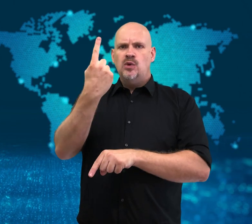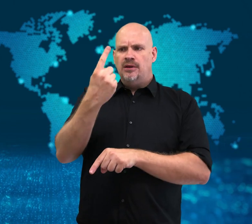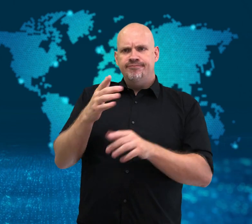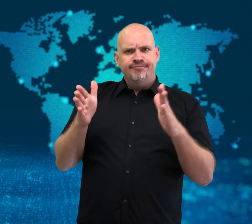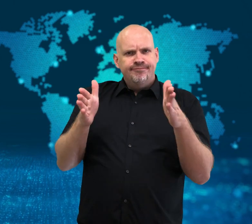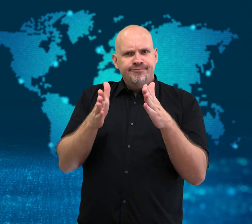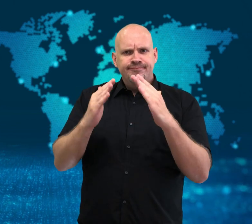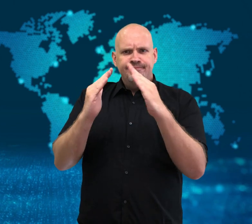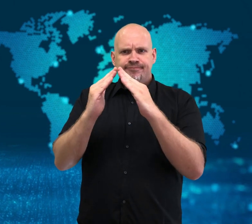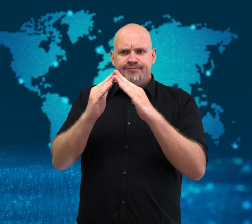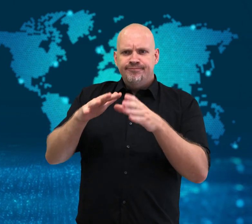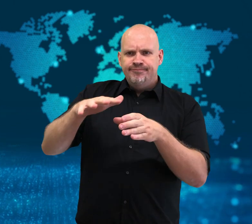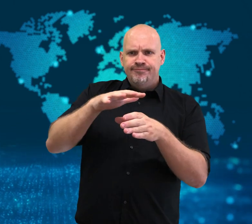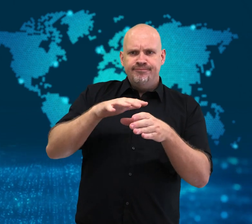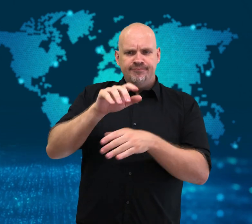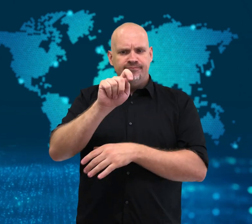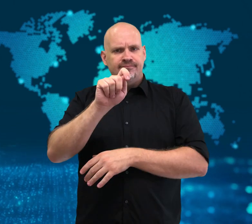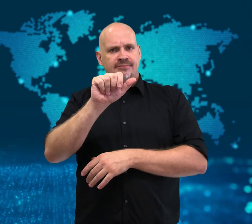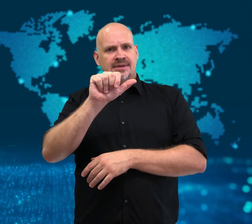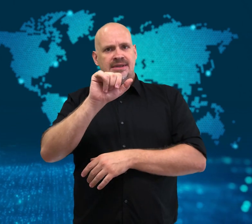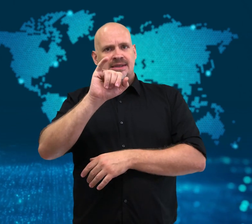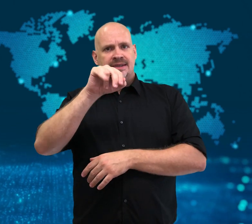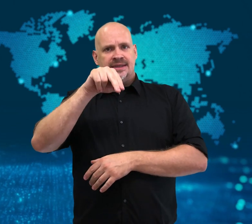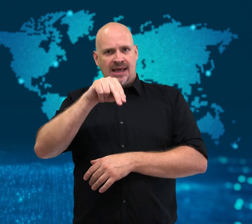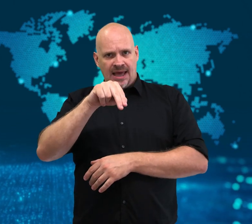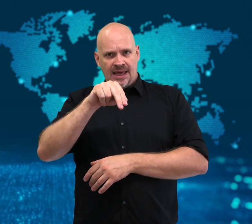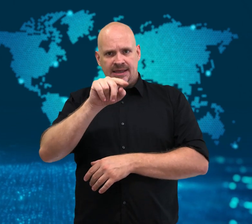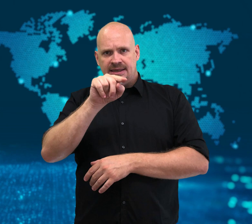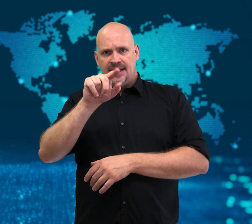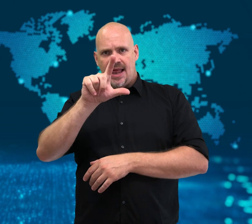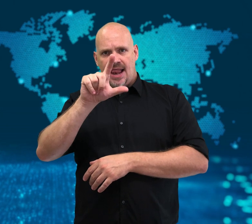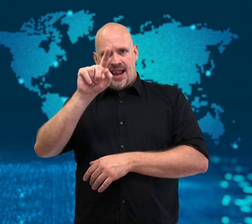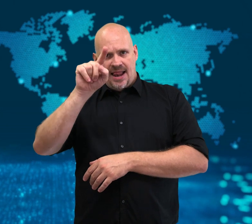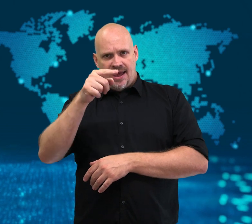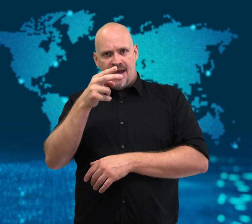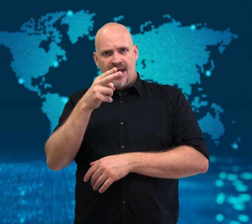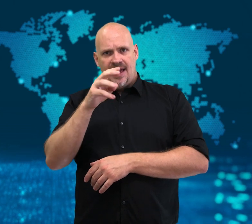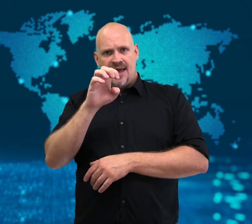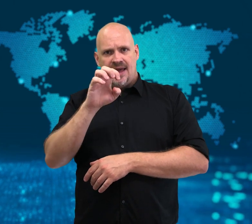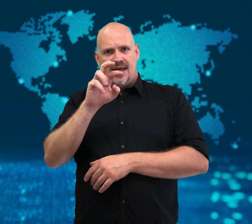visited the small town of Tain-l’Hermitage.